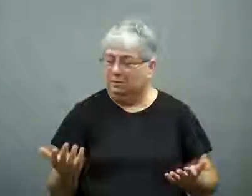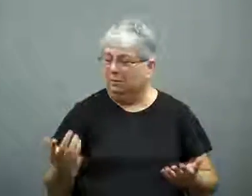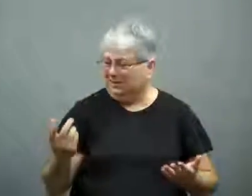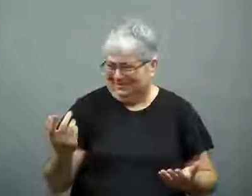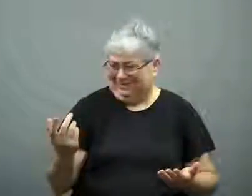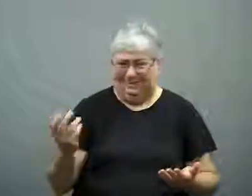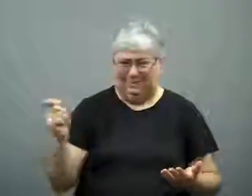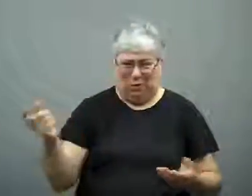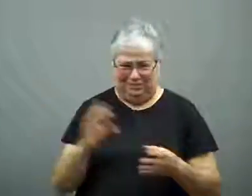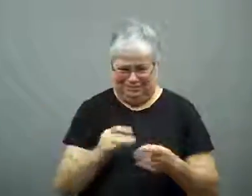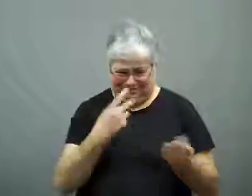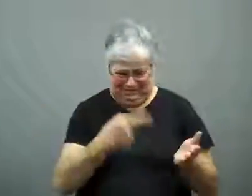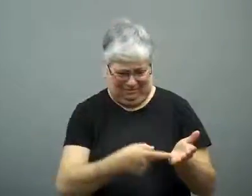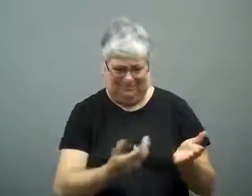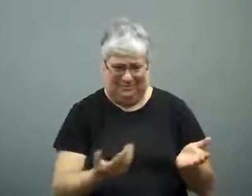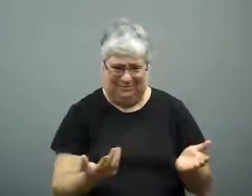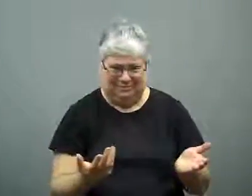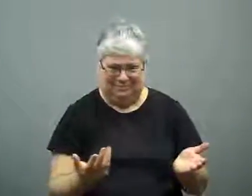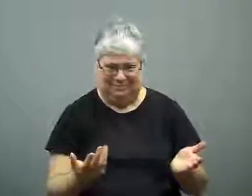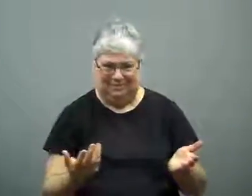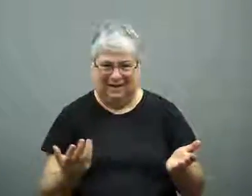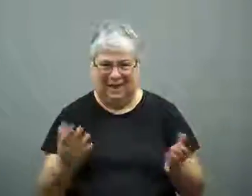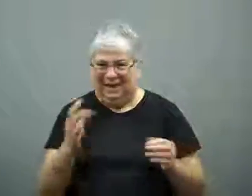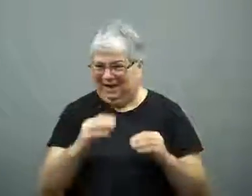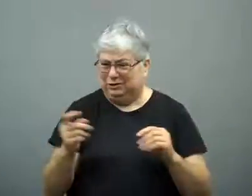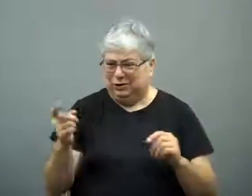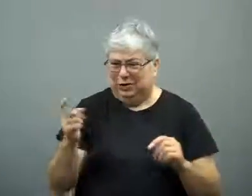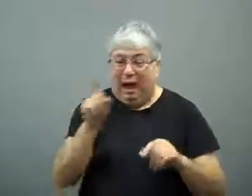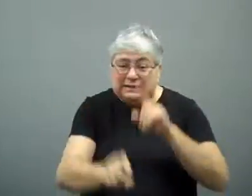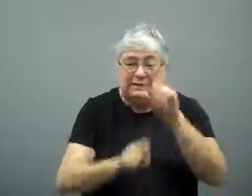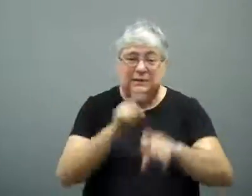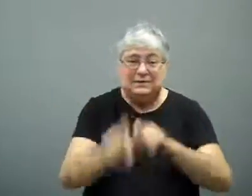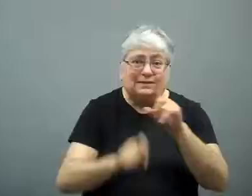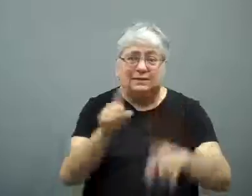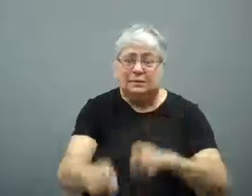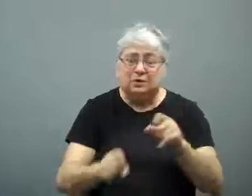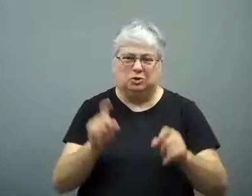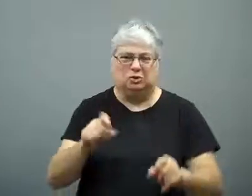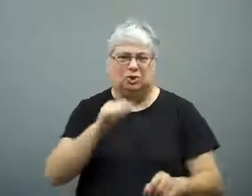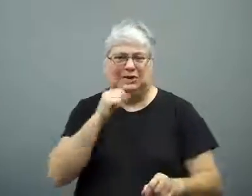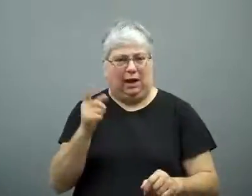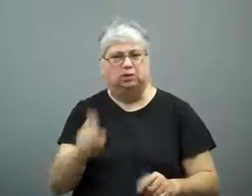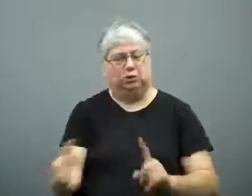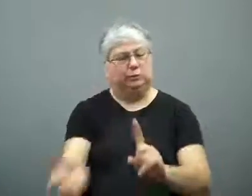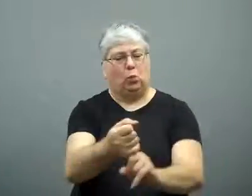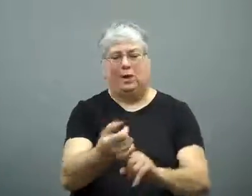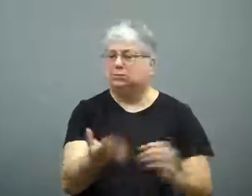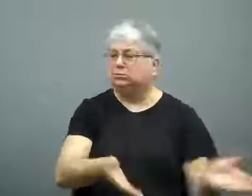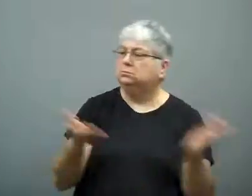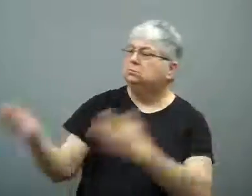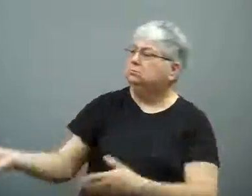He said it didn't make sense.